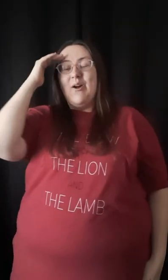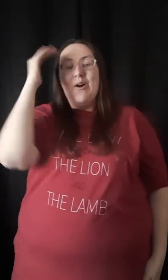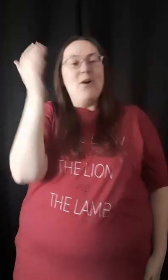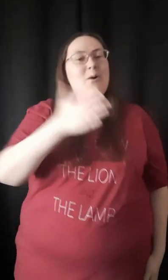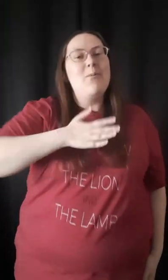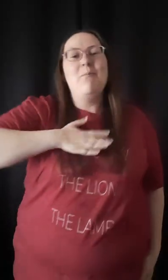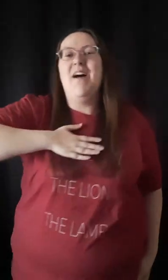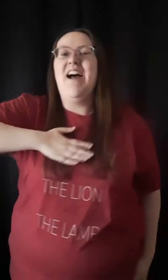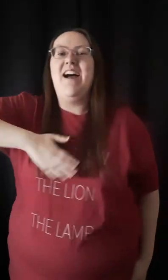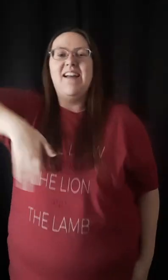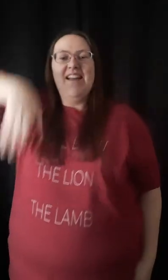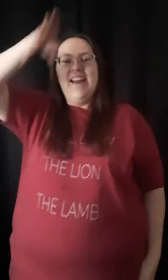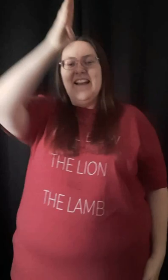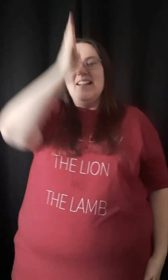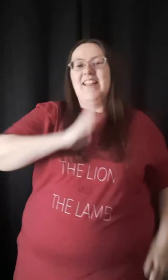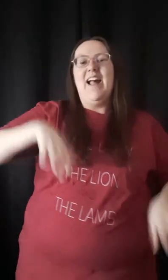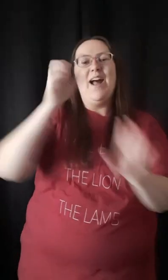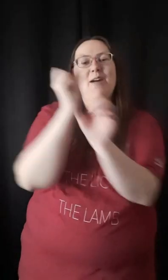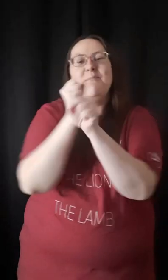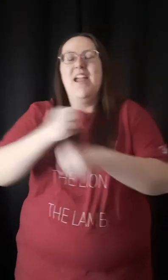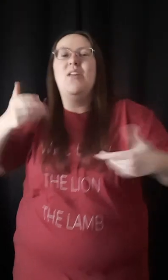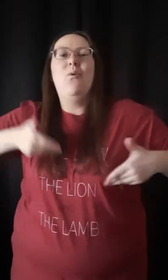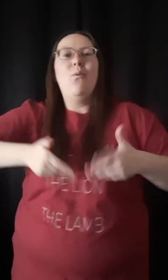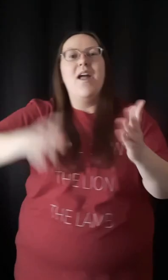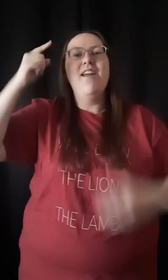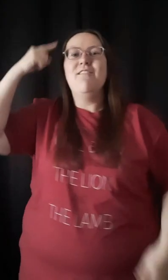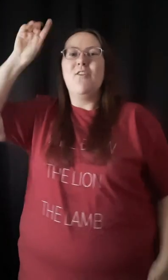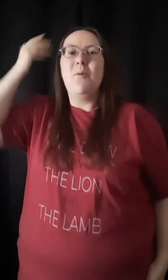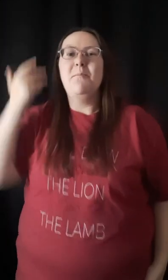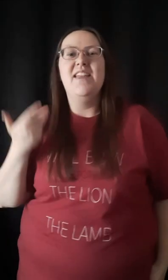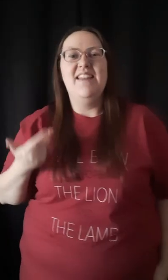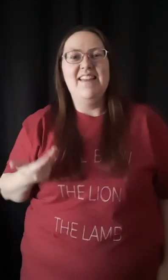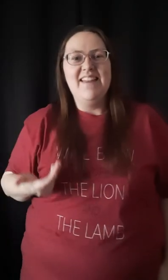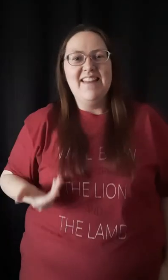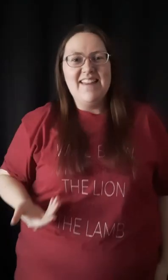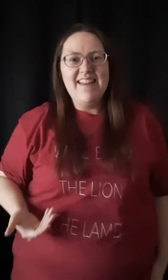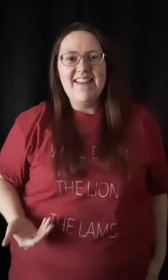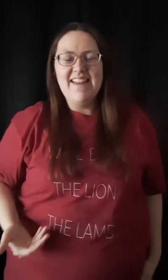And I know my God made a way for me